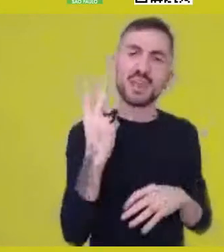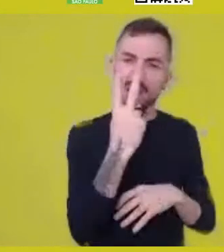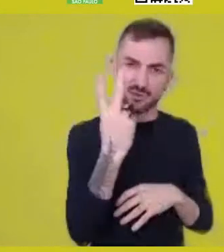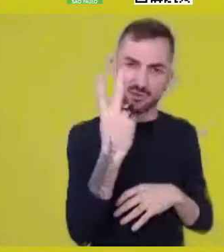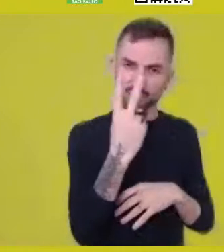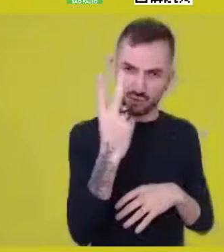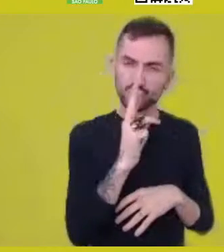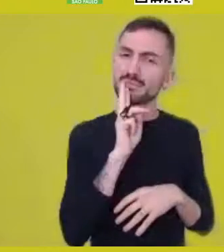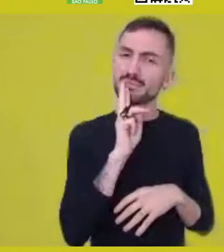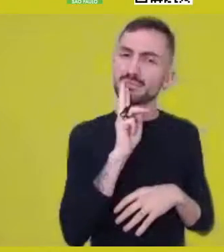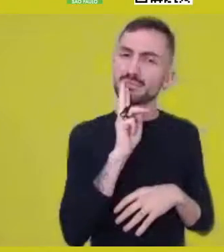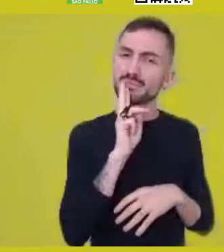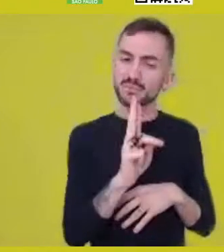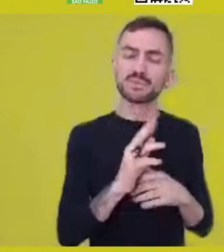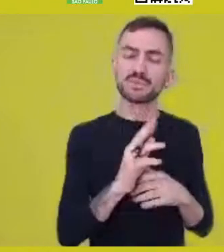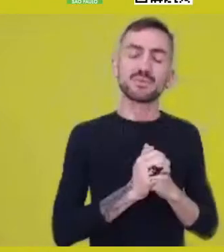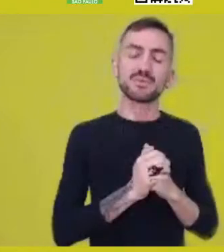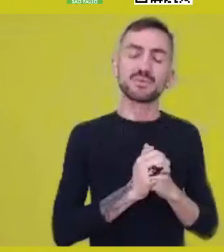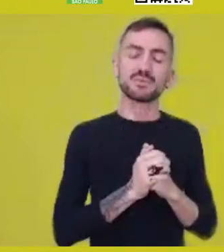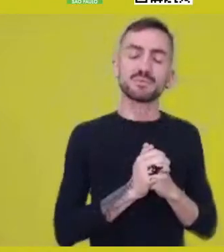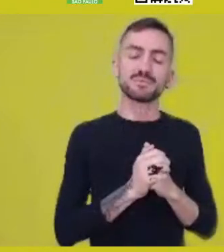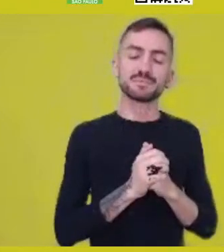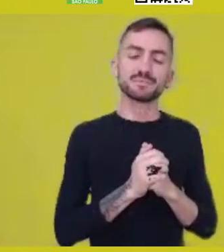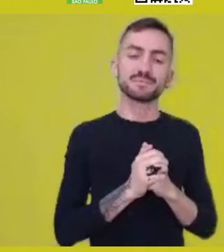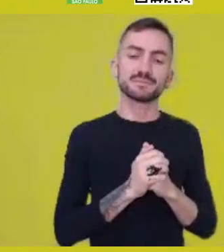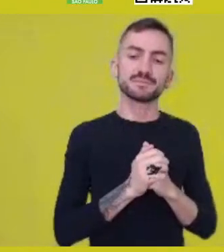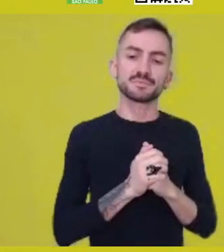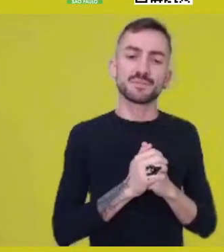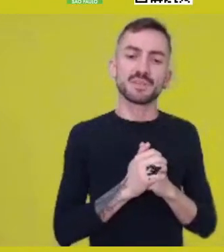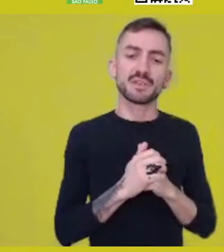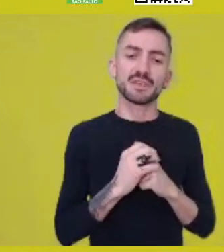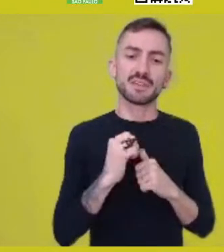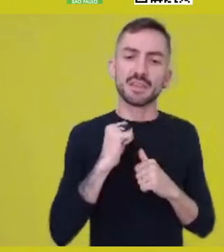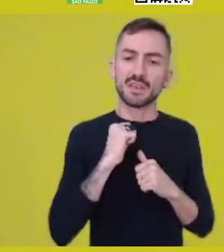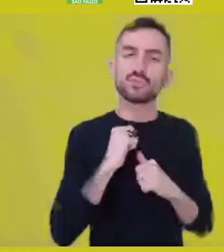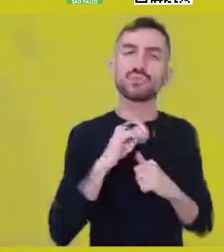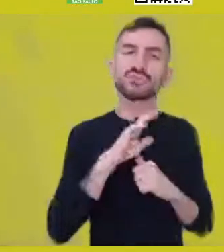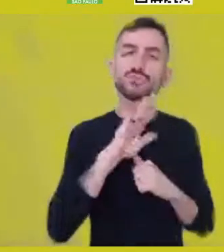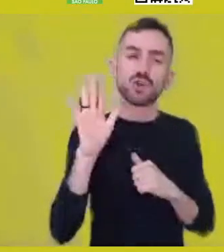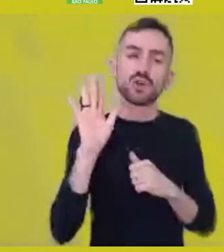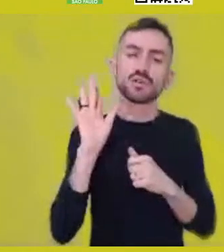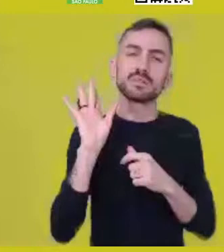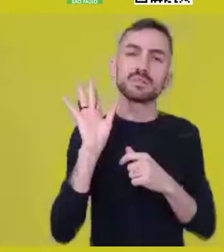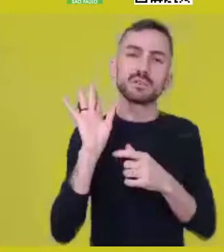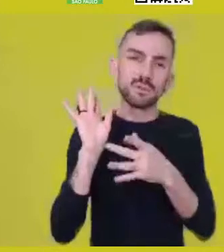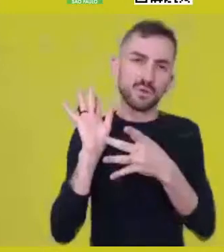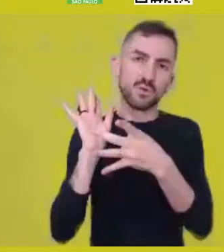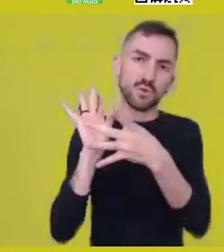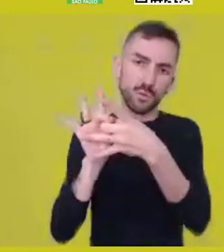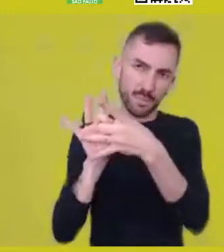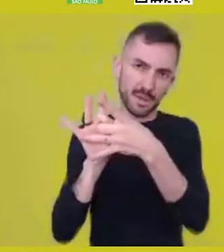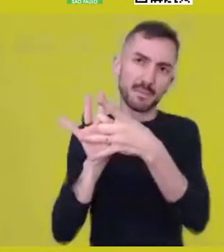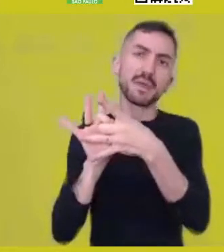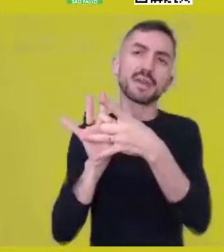I’d only add something more about the second question.